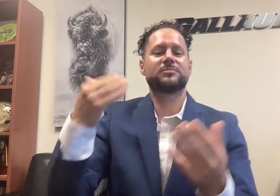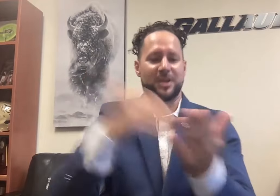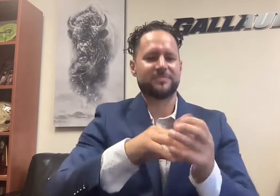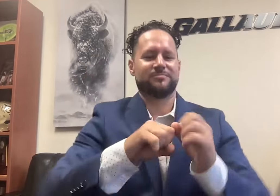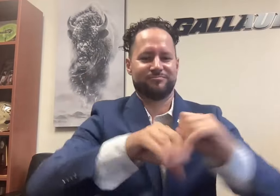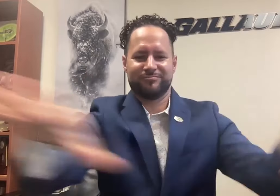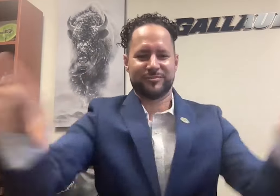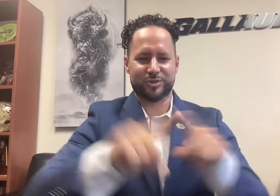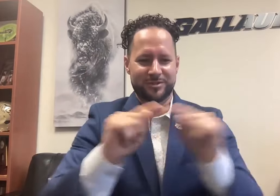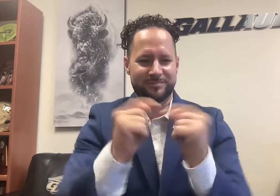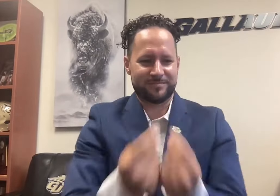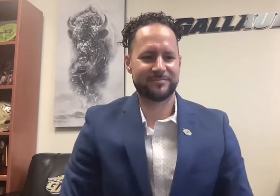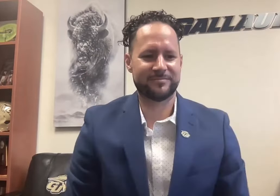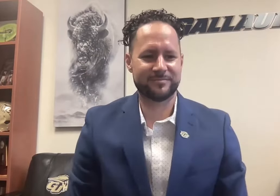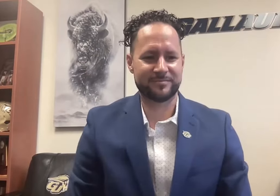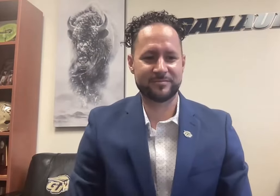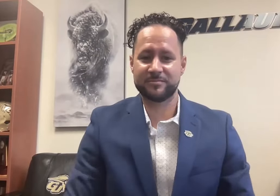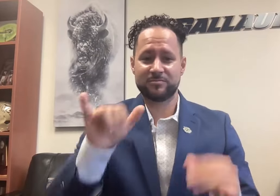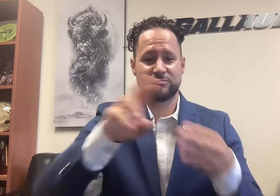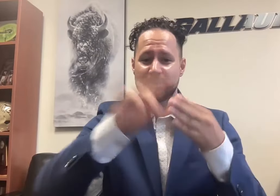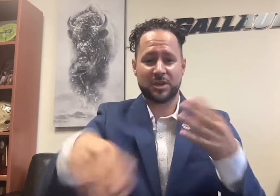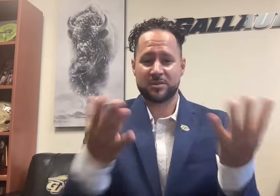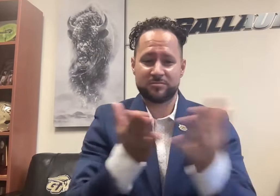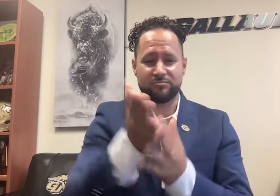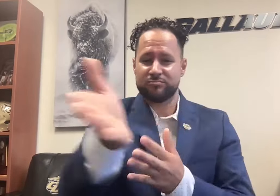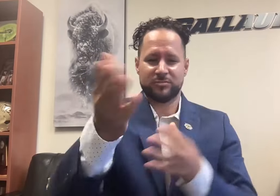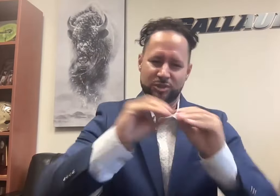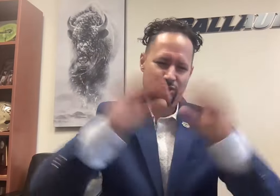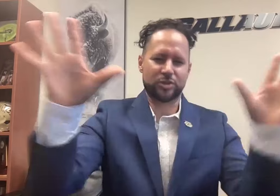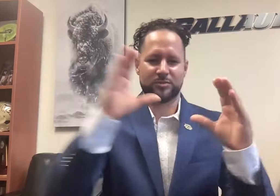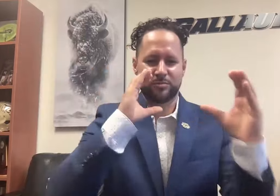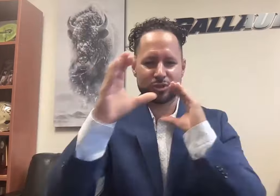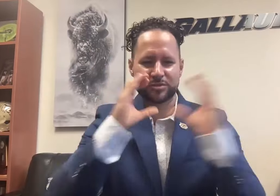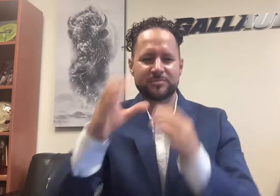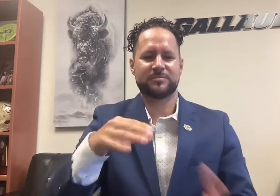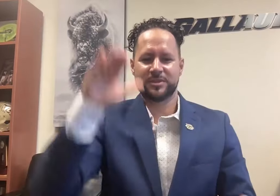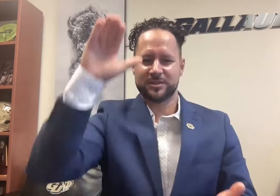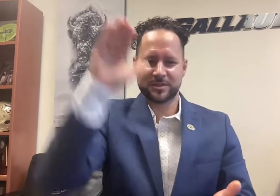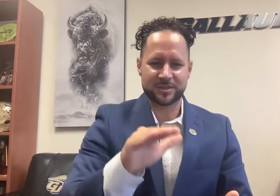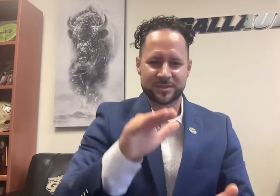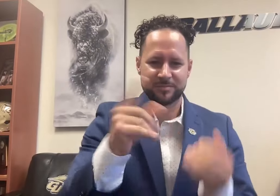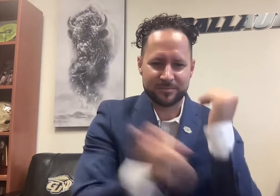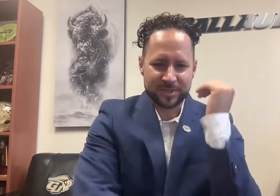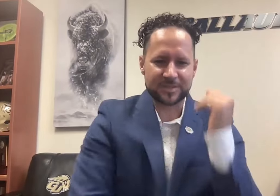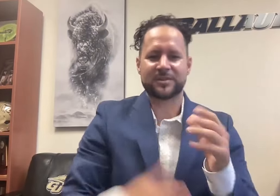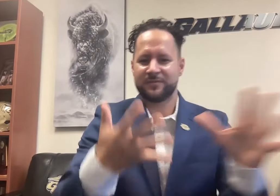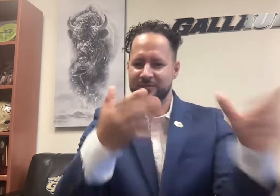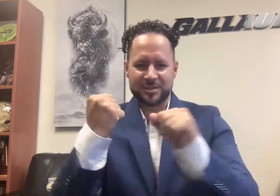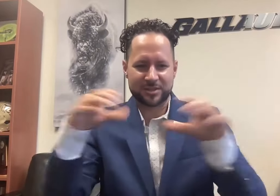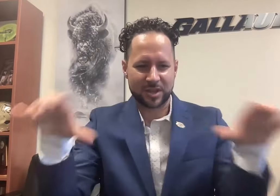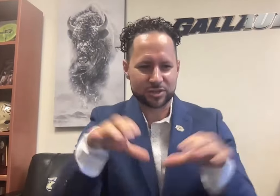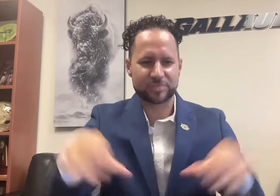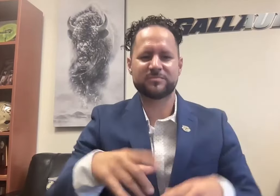Once again, the quarterback can tell the team. The result? Clear communication. Less penalties. Faster action.